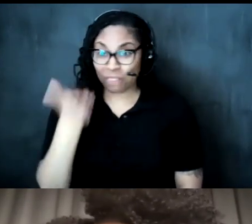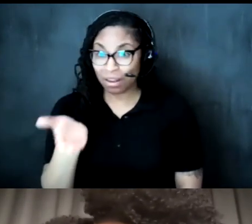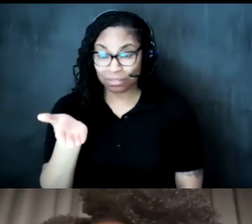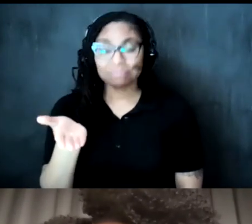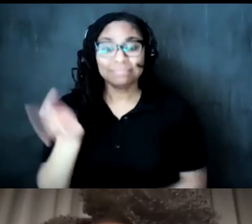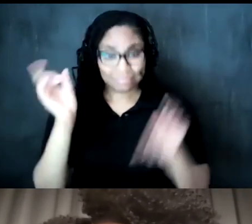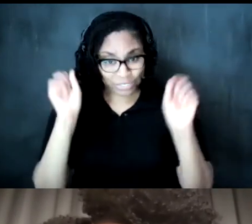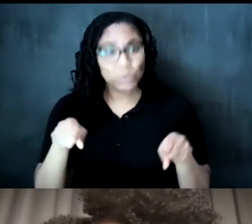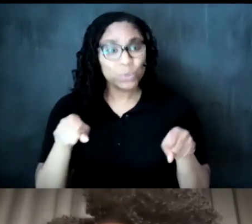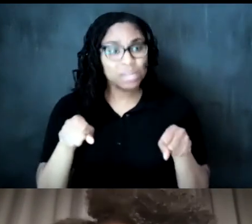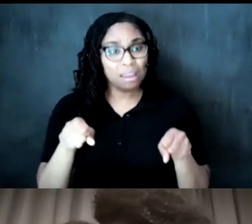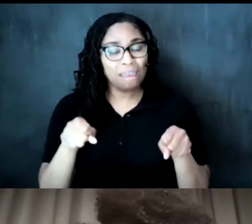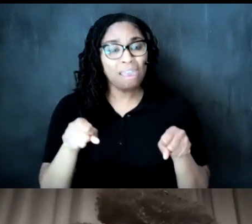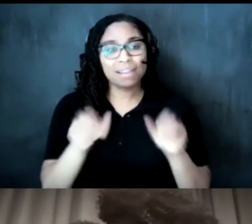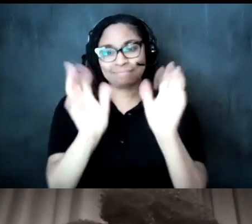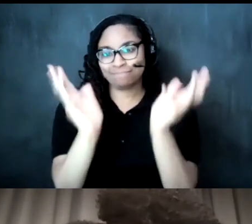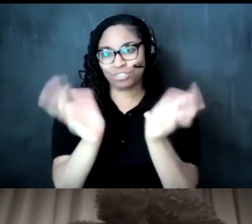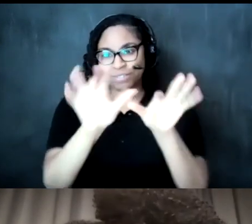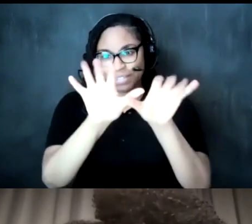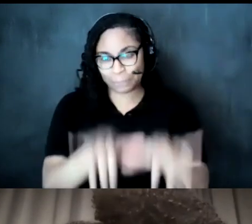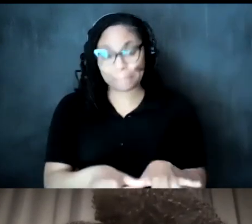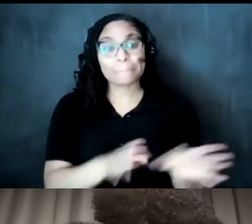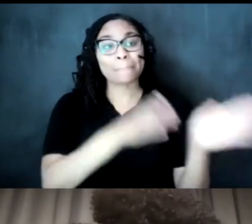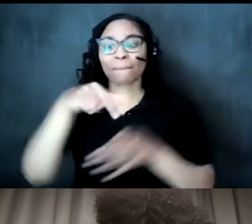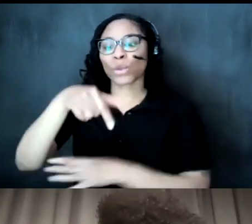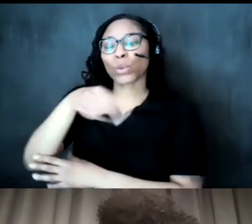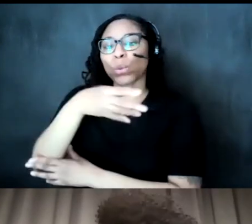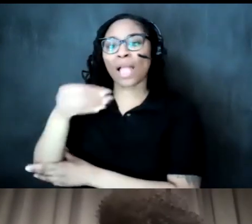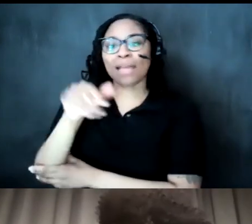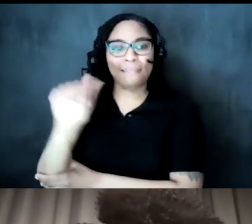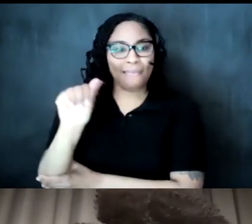your question in the q a alright so back to our q a our next question will be from sharon hart